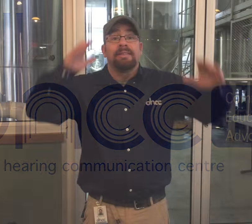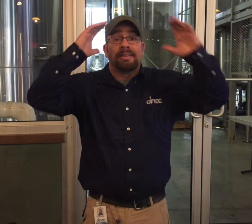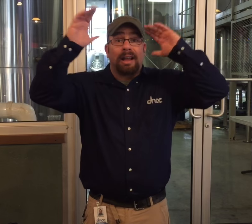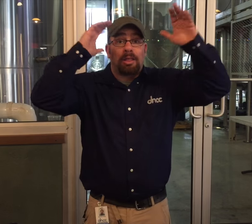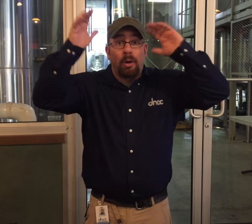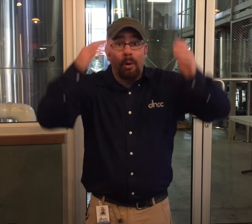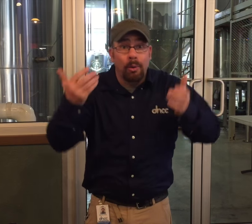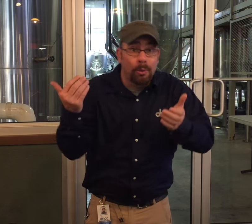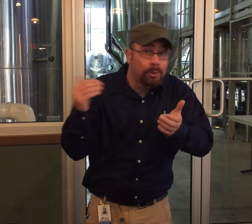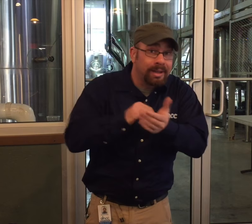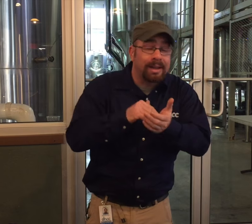Hello again!!